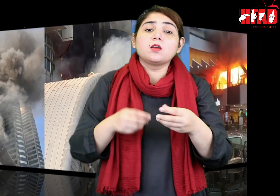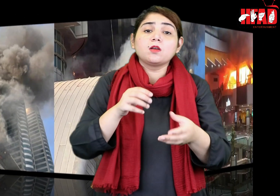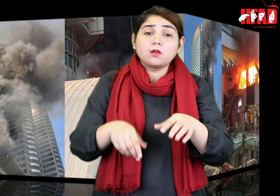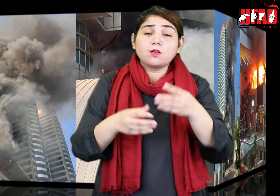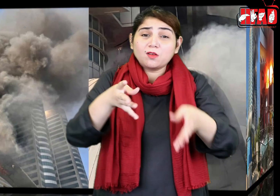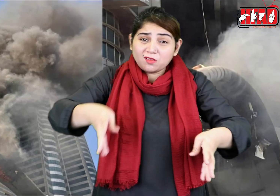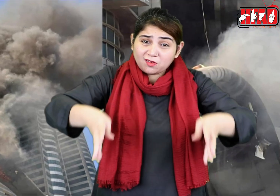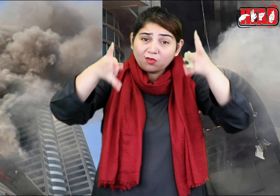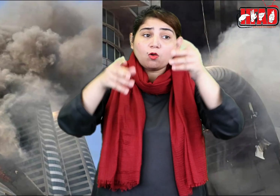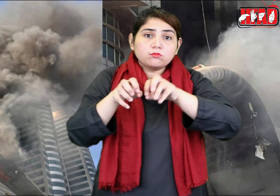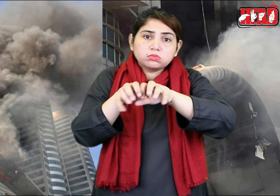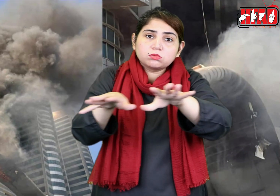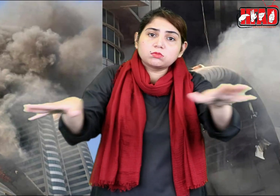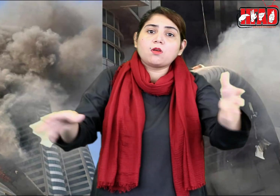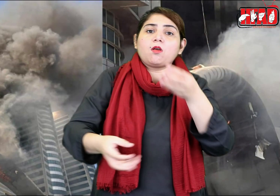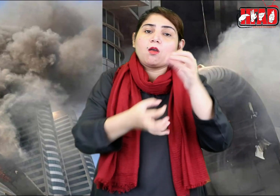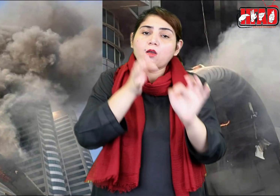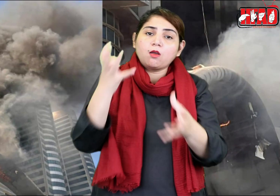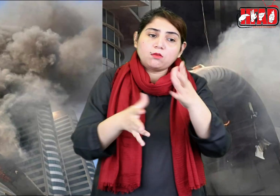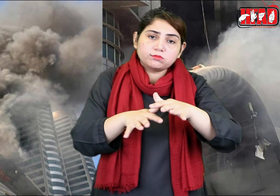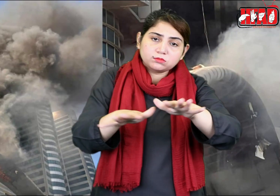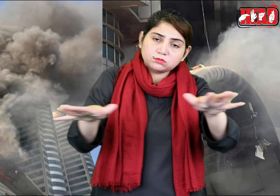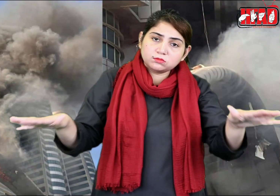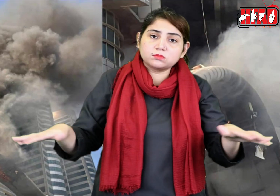and spread to other parts of the mall.